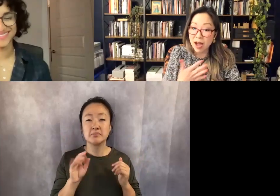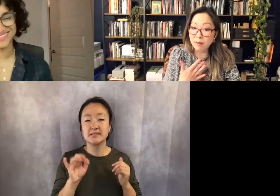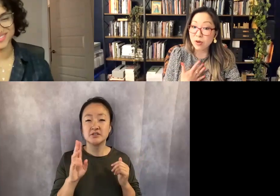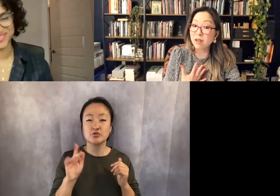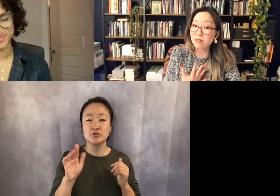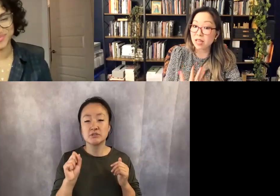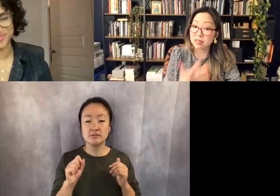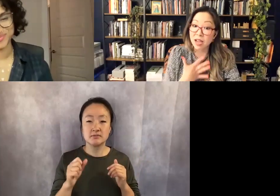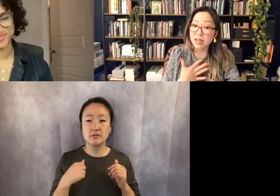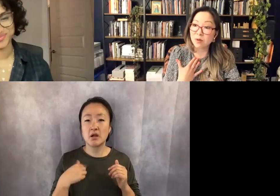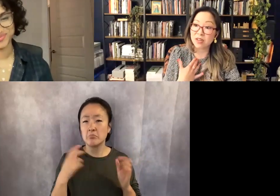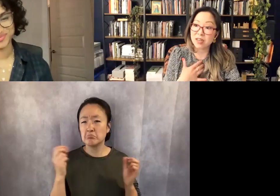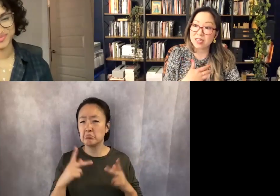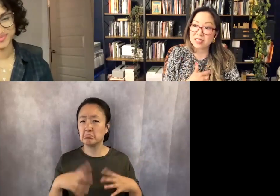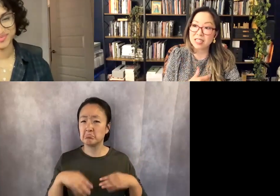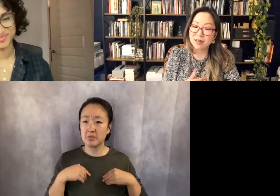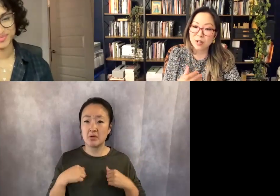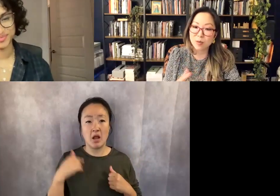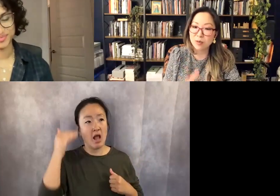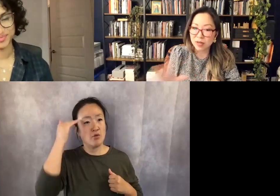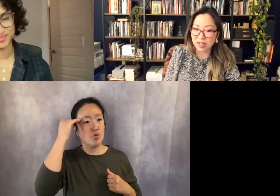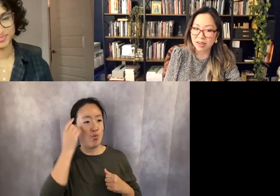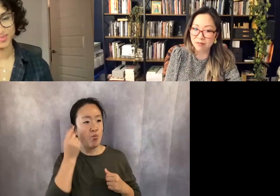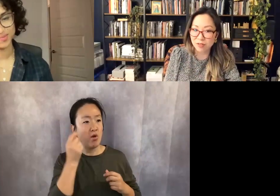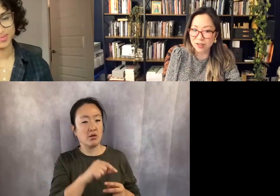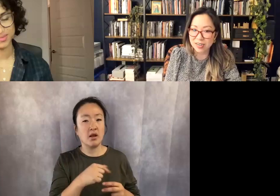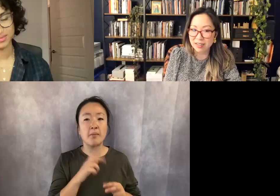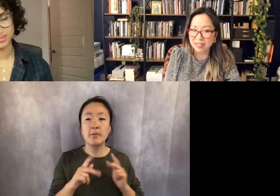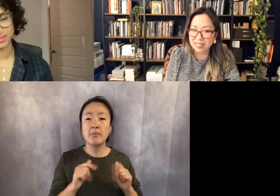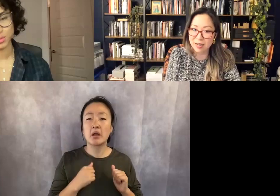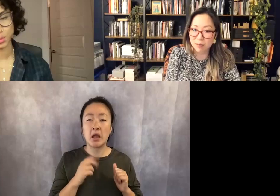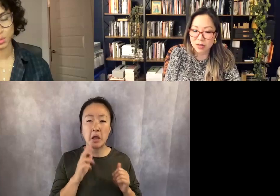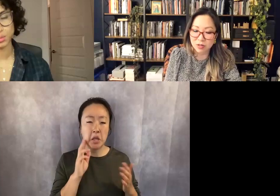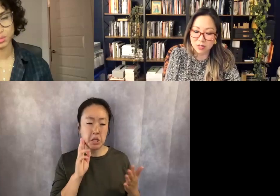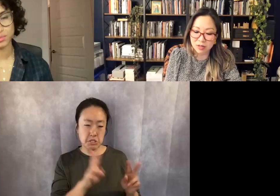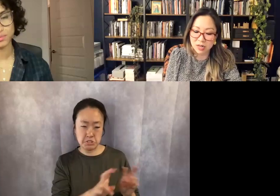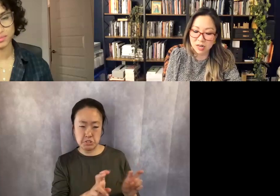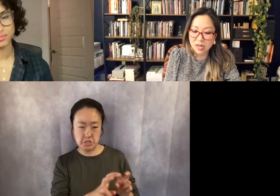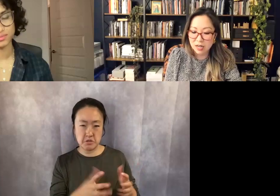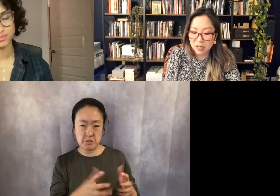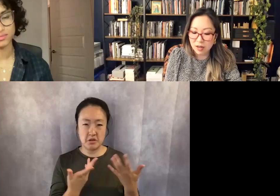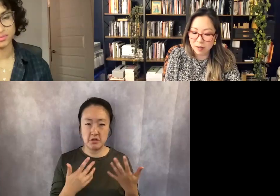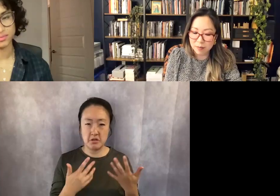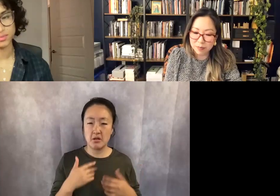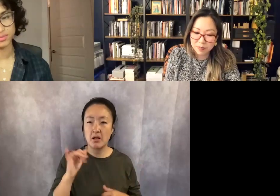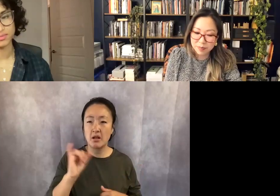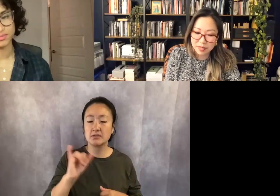okay with that because I know what it is. And, you know, people can kind of figure it out, and it's like a puzzle